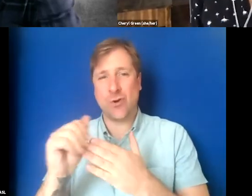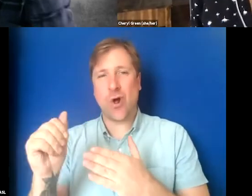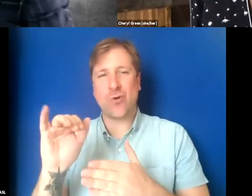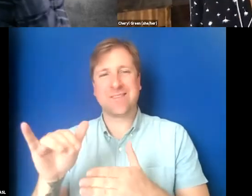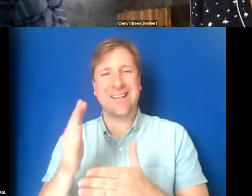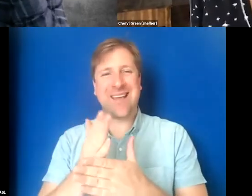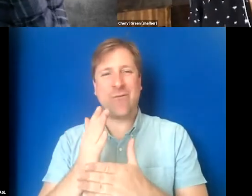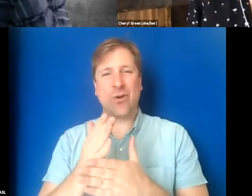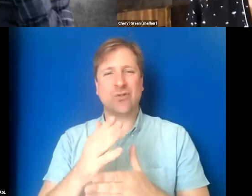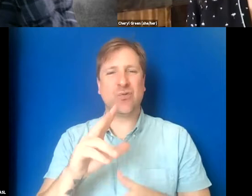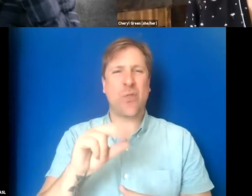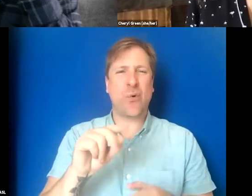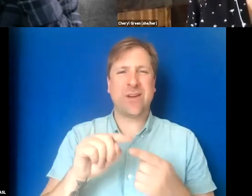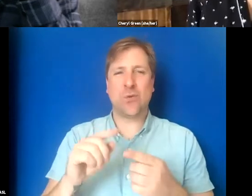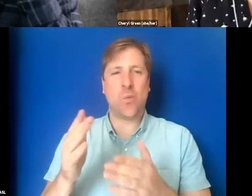or $32, whatever the math is.